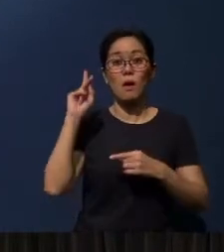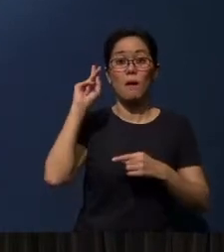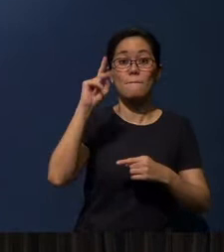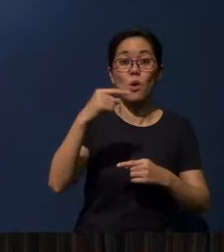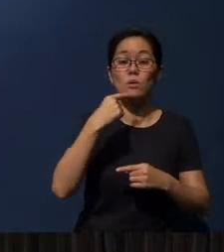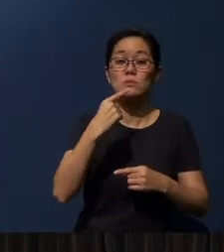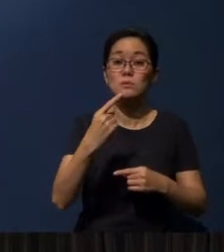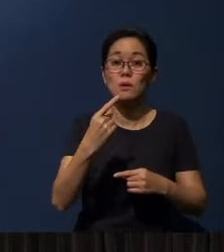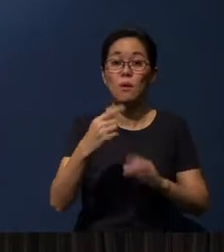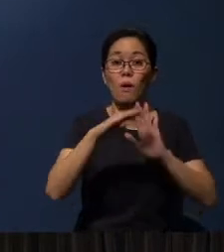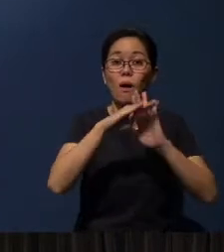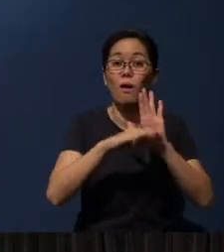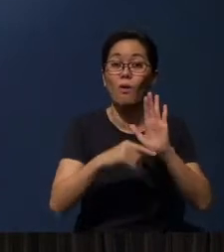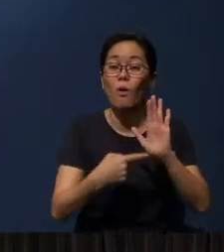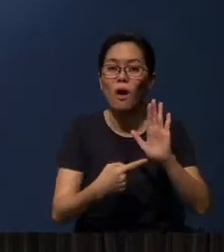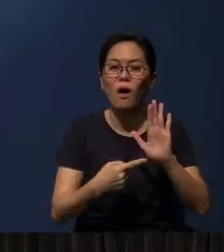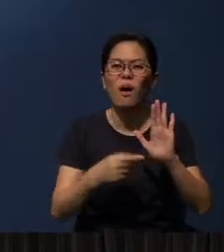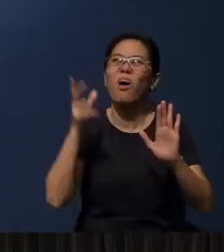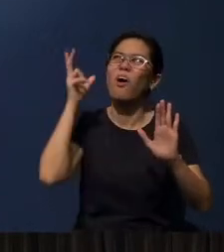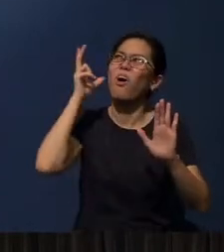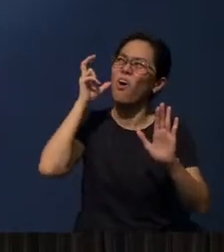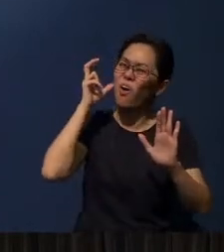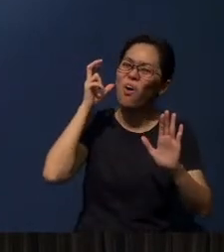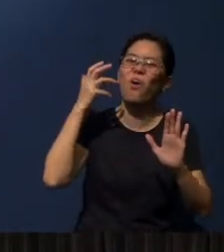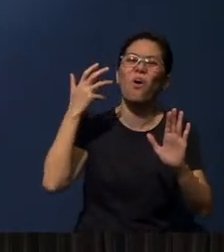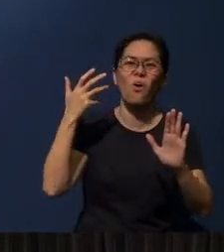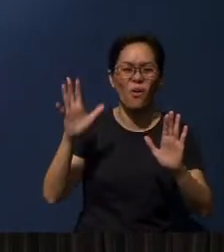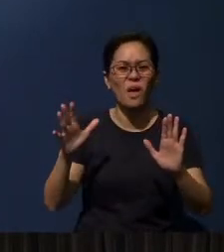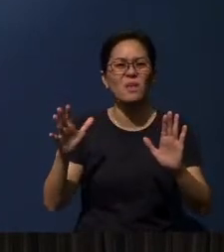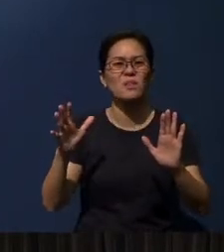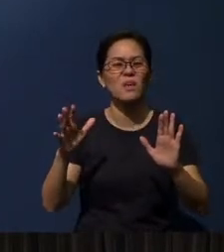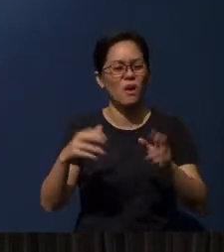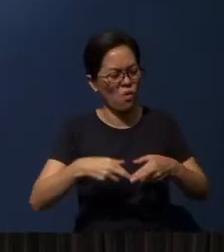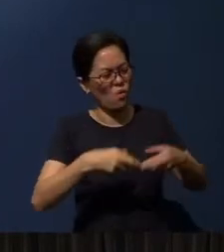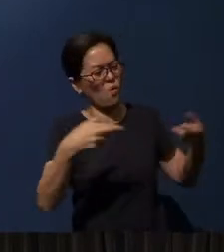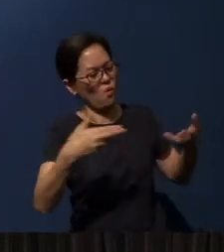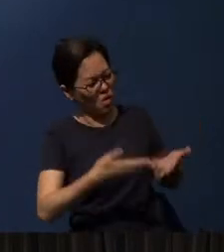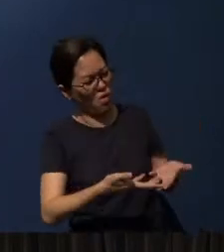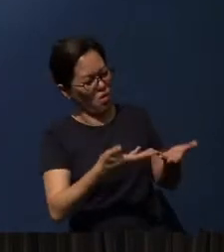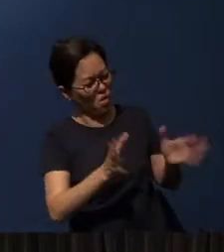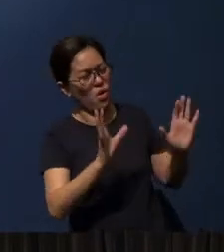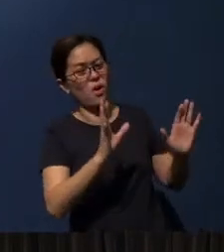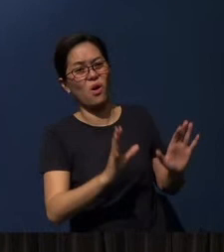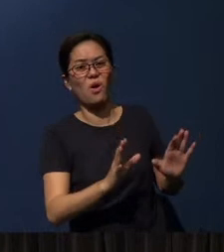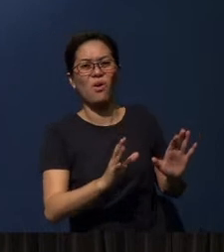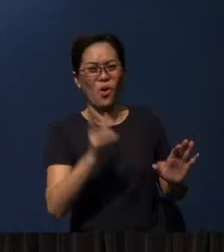He says that they had heard from God's general revelation. They have heard.